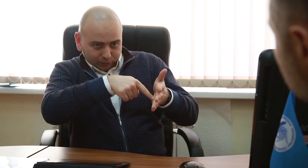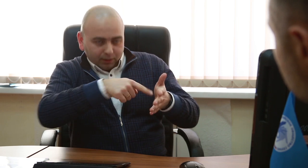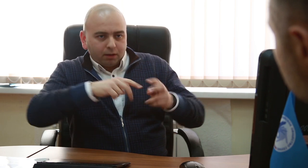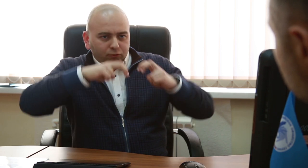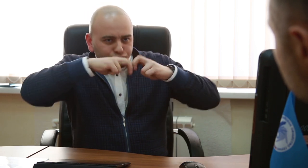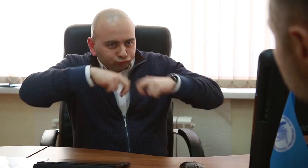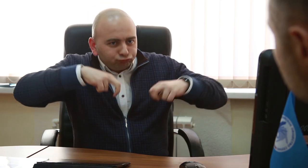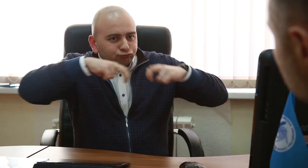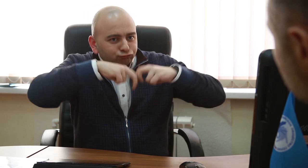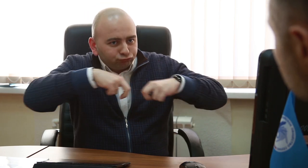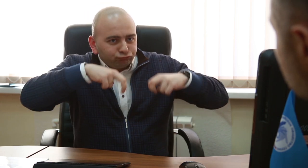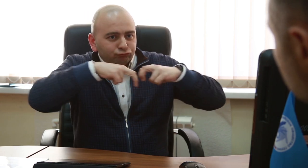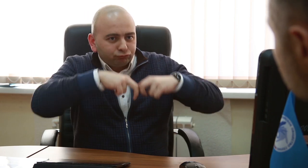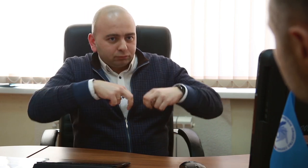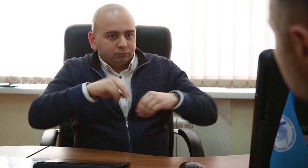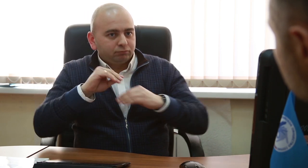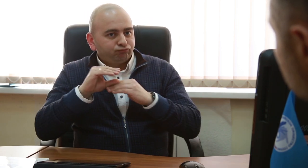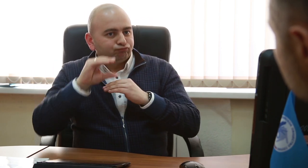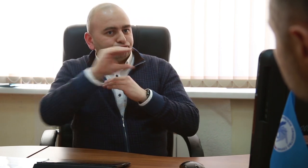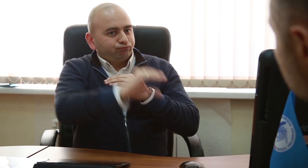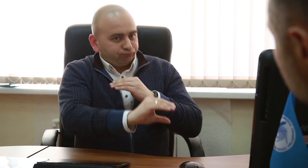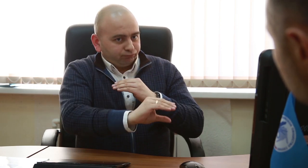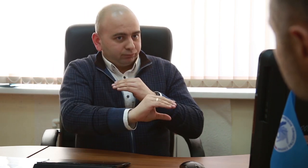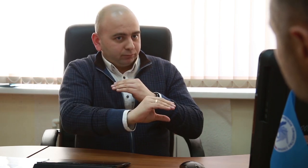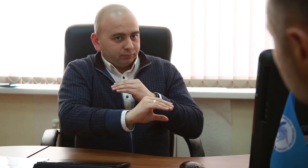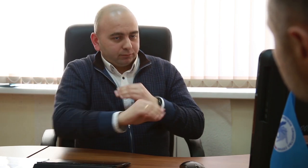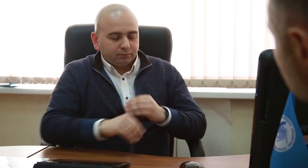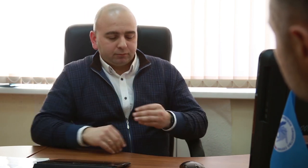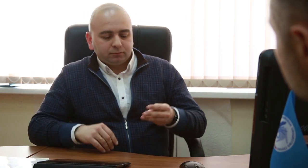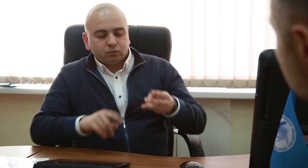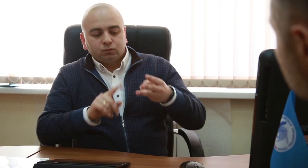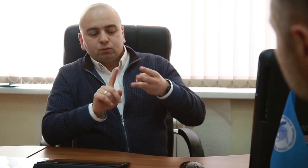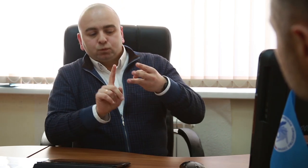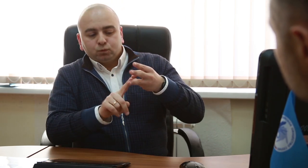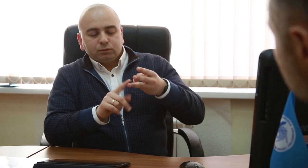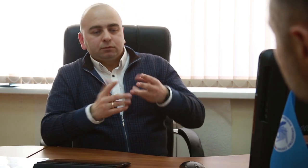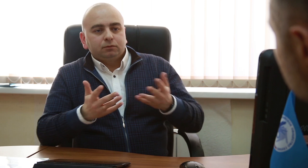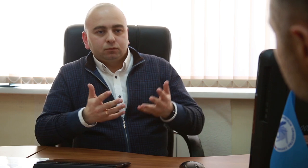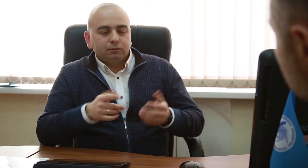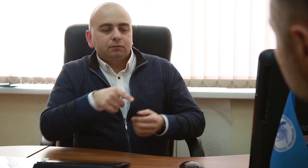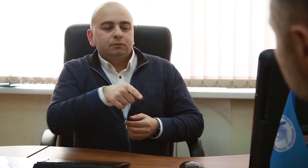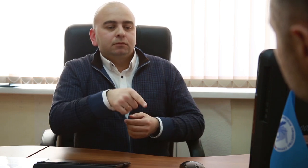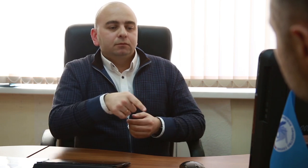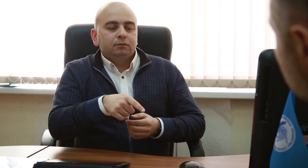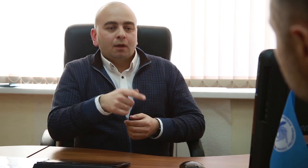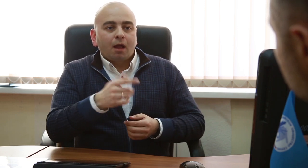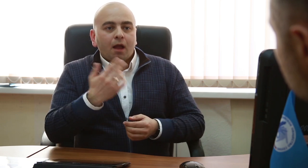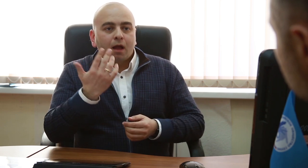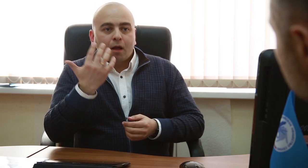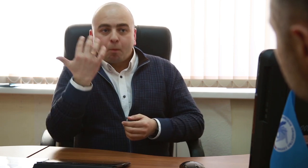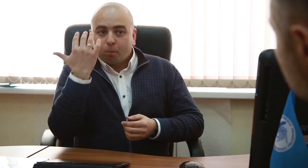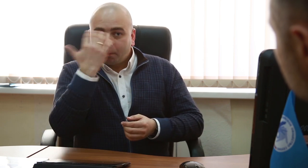second part requires continued funding of research about RSL. The third part requires accommodation of the